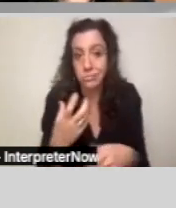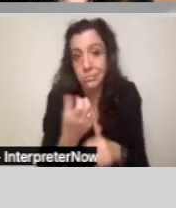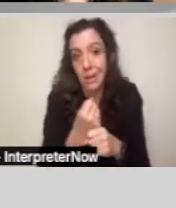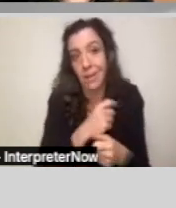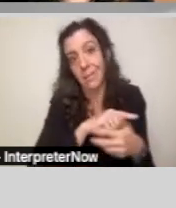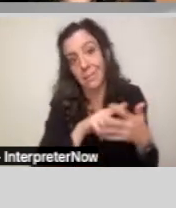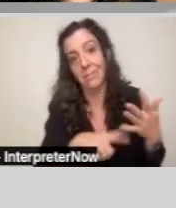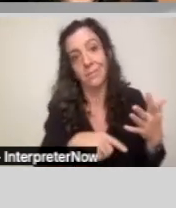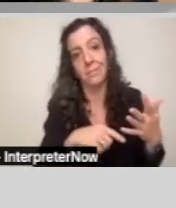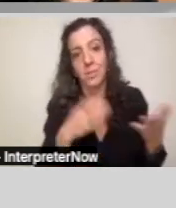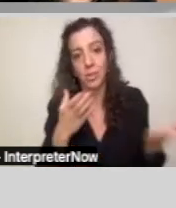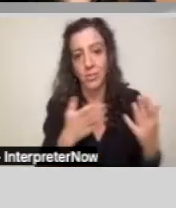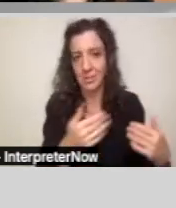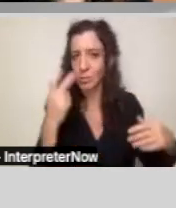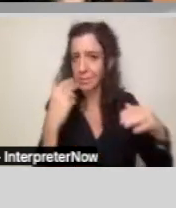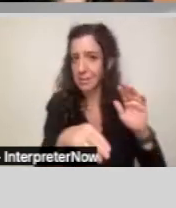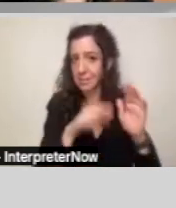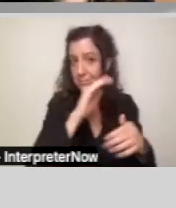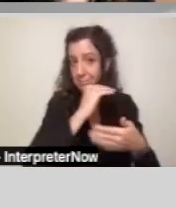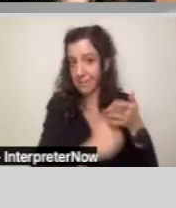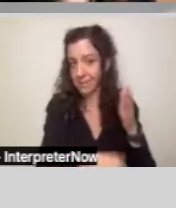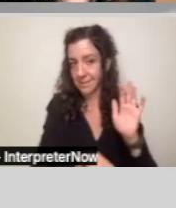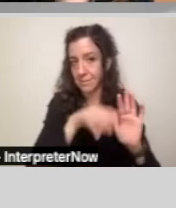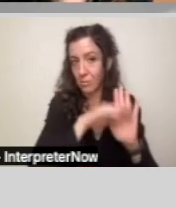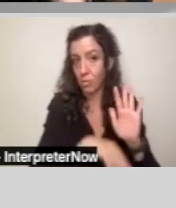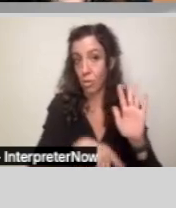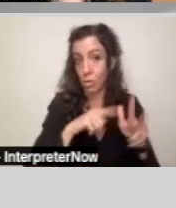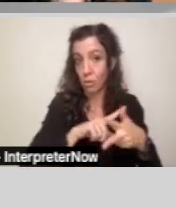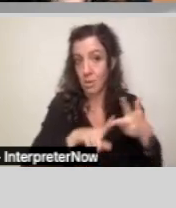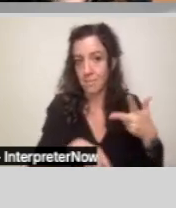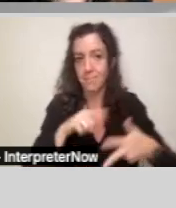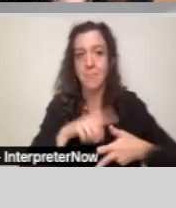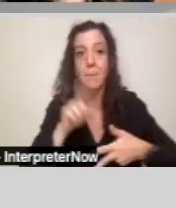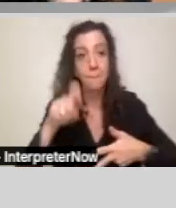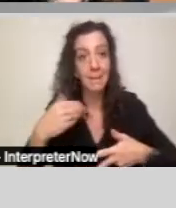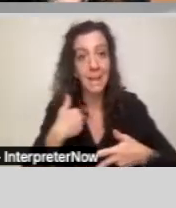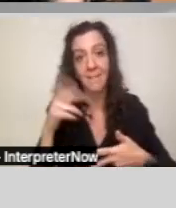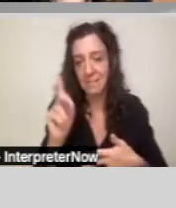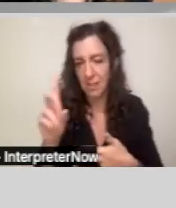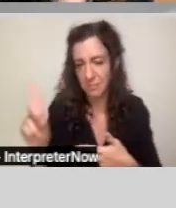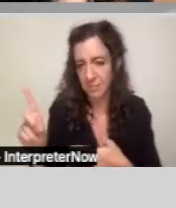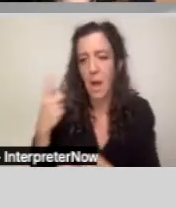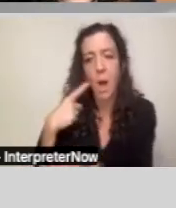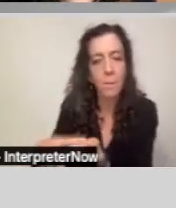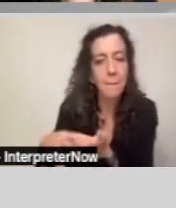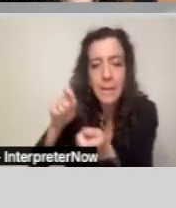And I have a list here. So, to qualify, you must have a developmental disability, which we'll go over what that means.